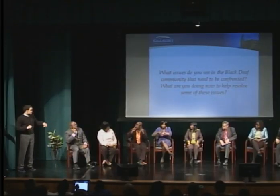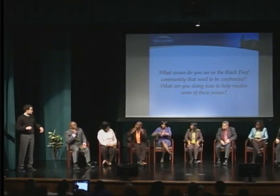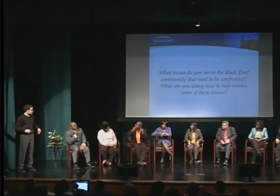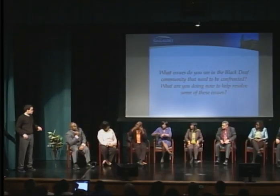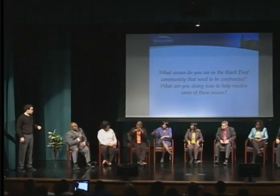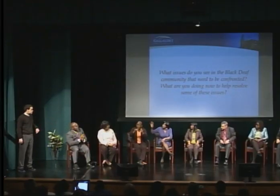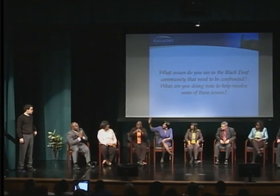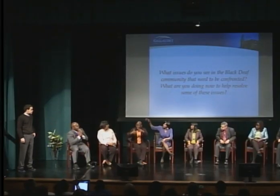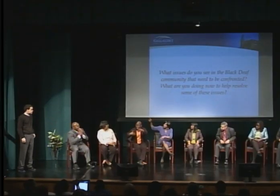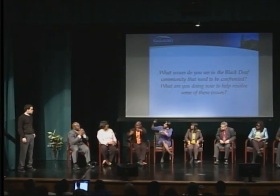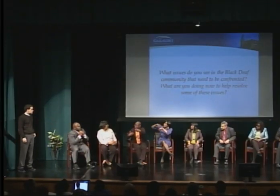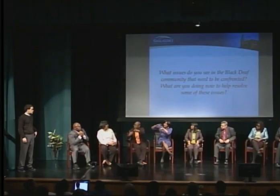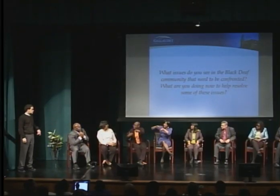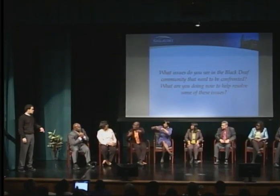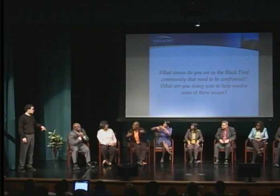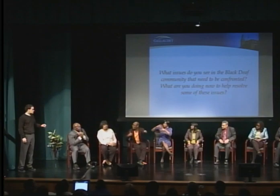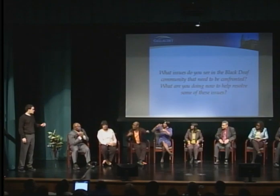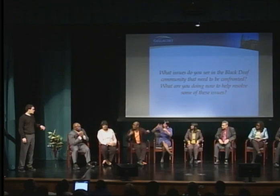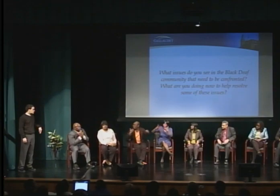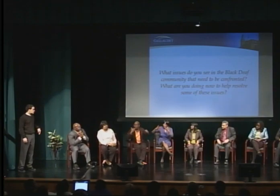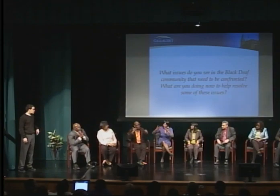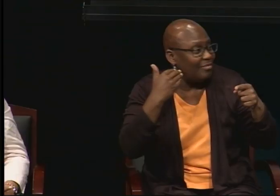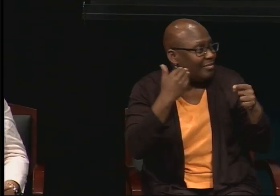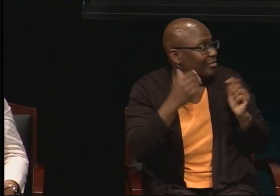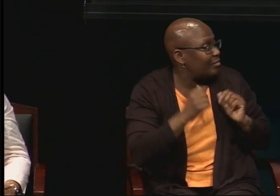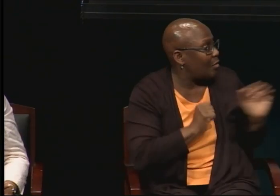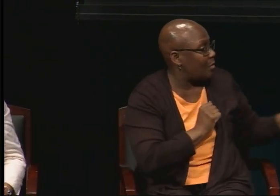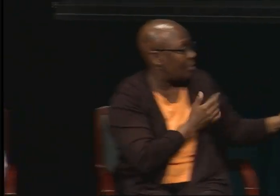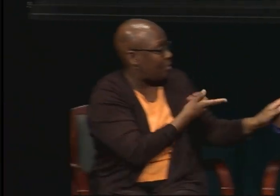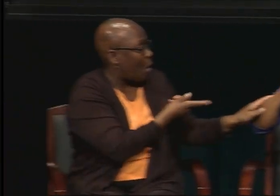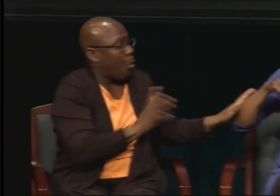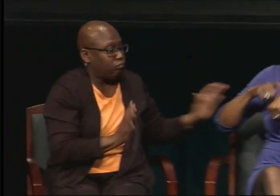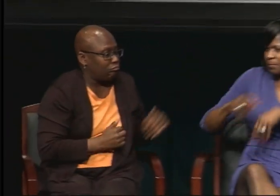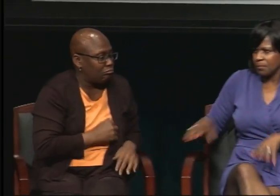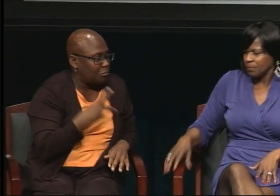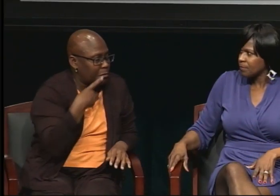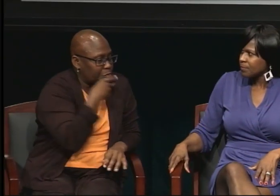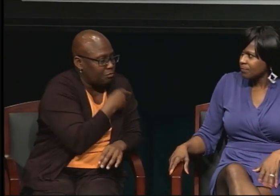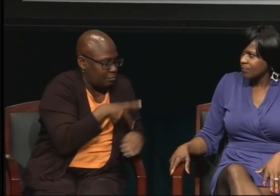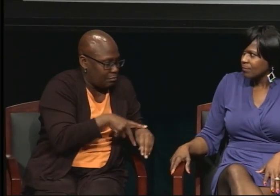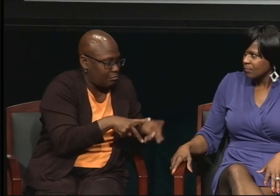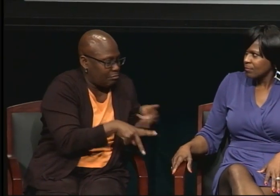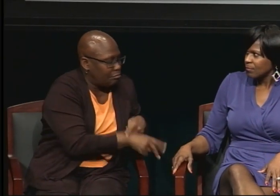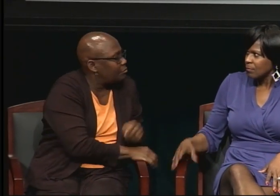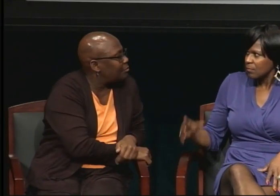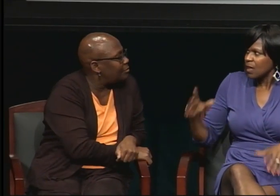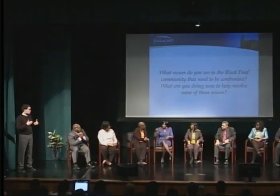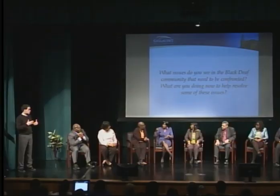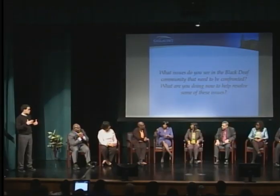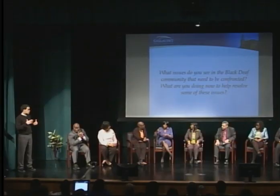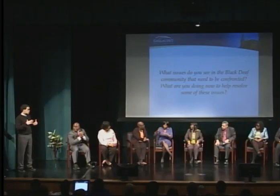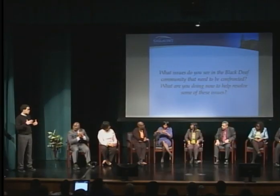we need to move on to the next question. Well, this is wonderful.